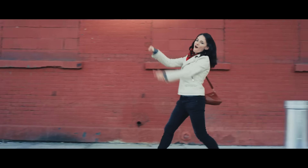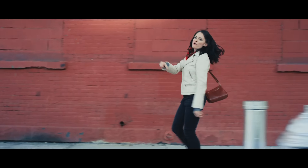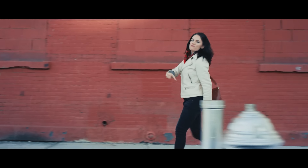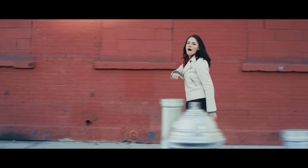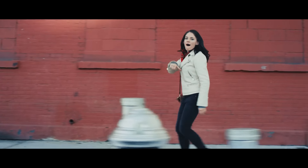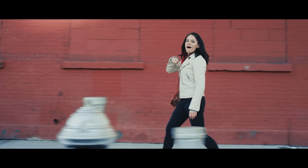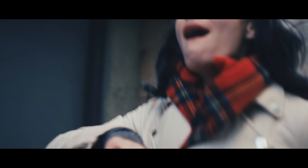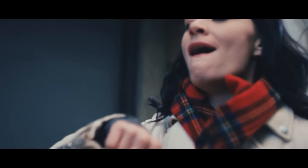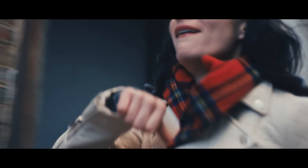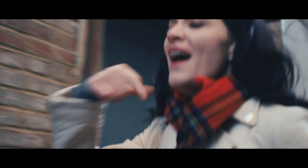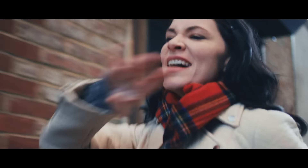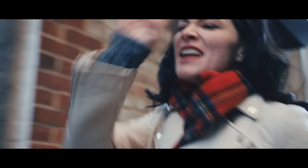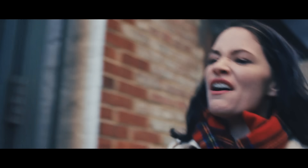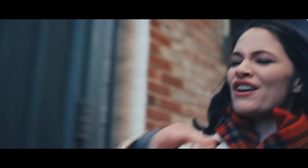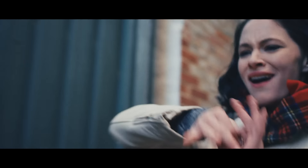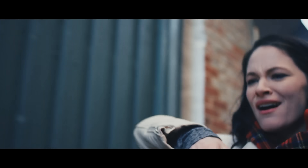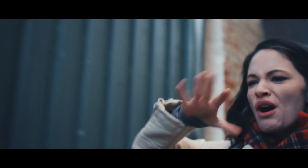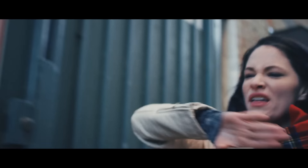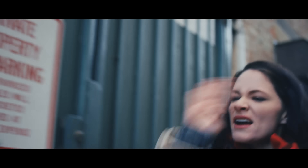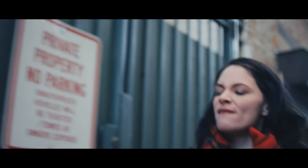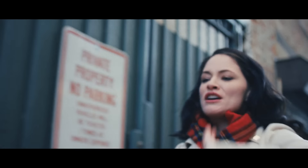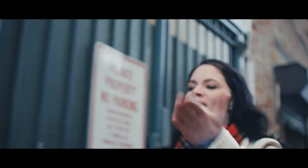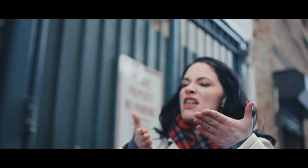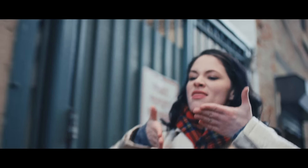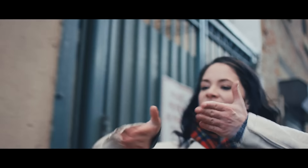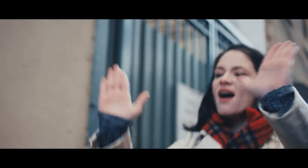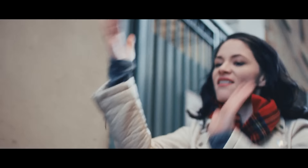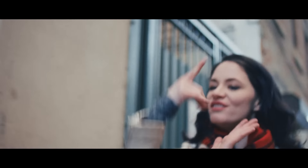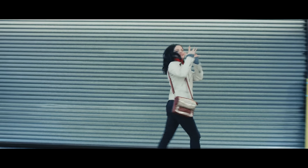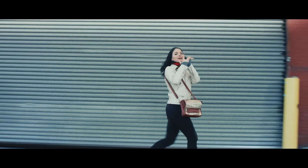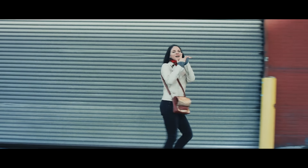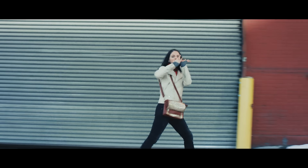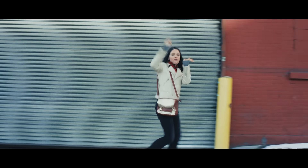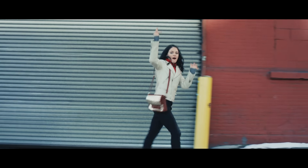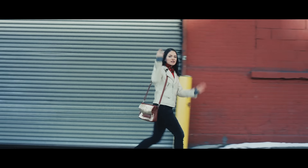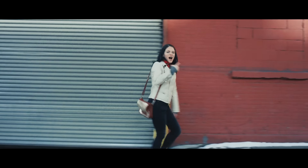GIVING UP MY PRIDE I AIN'T NEVER LETTING GO I AIN'T NEVER EVER, I AIN'T NEVER EVER GONNA SELL MY SOUL